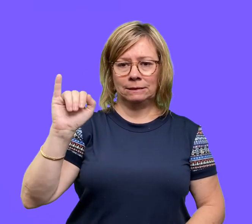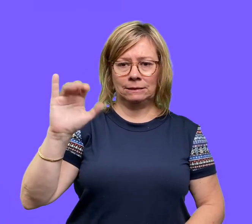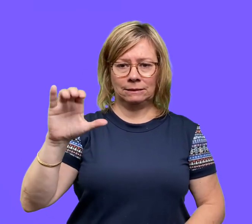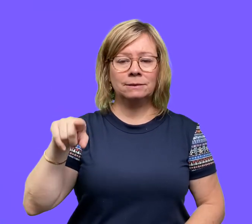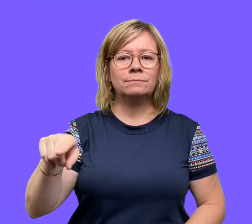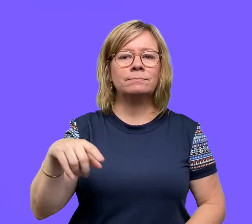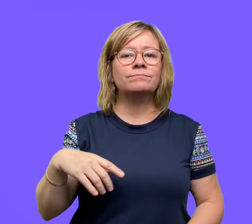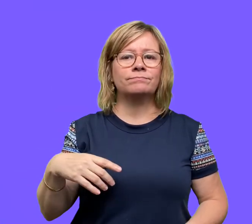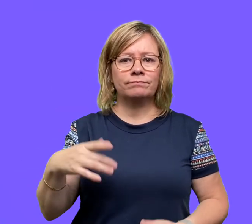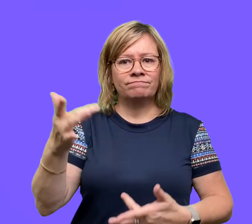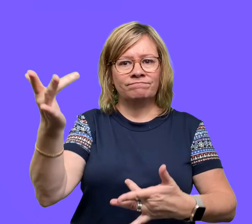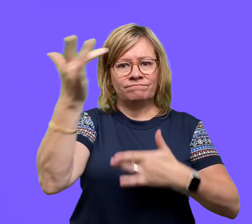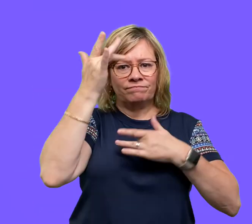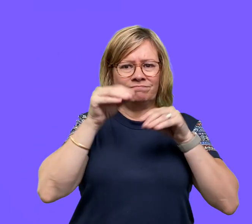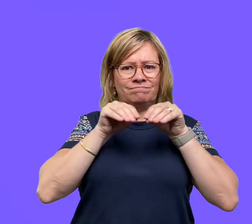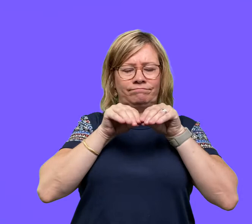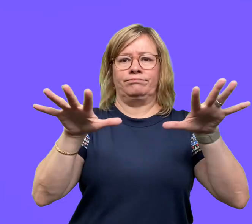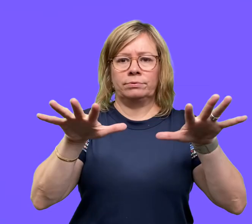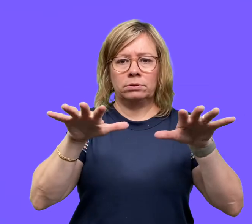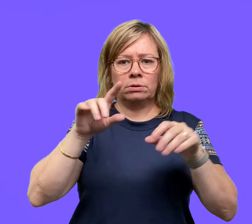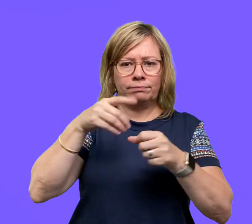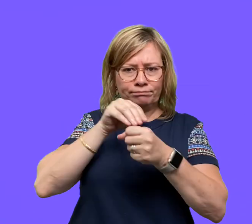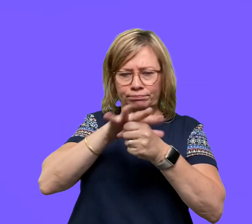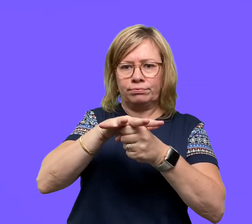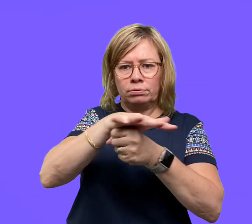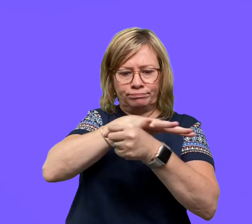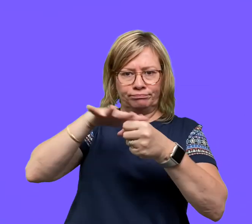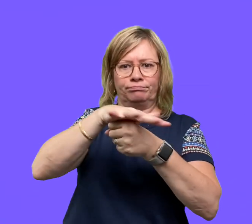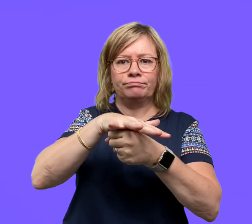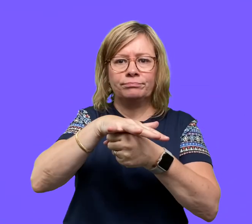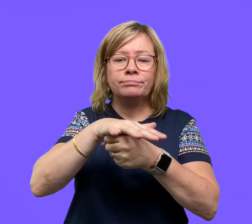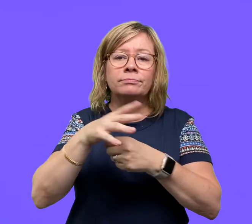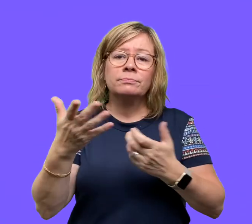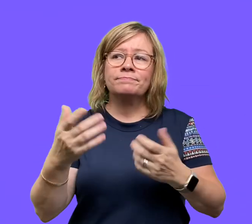This is a disease that spreads within an area. It can occur in a city, a